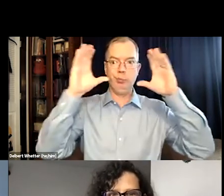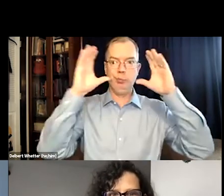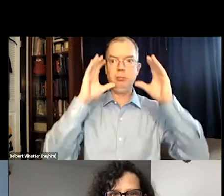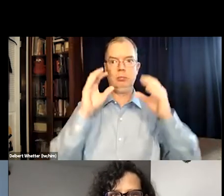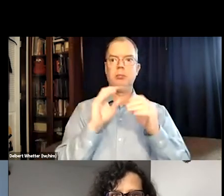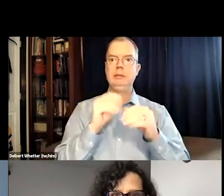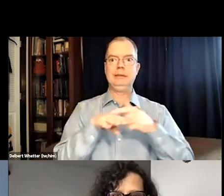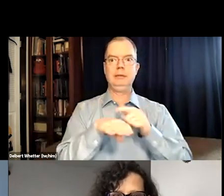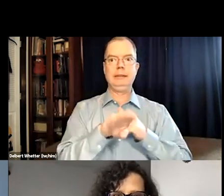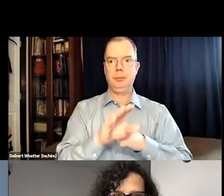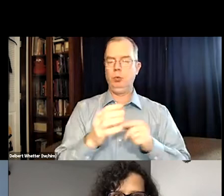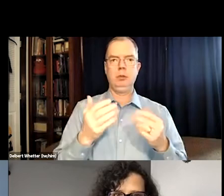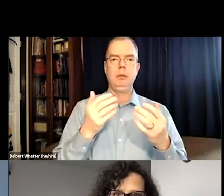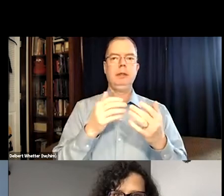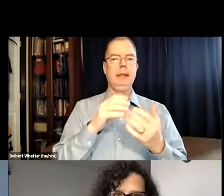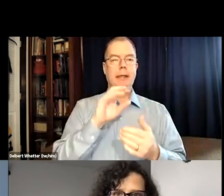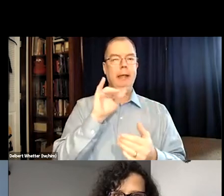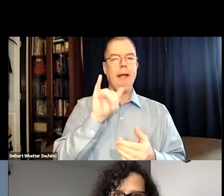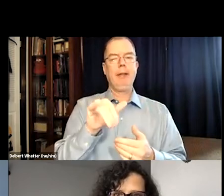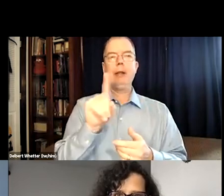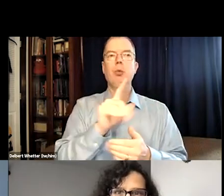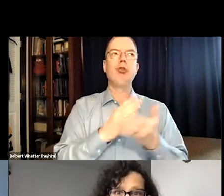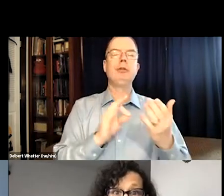entertainment future in VR and XR is accessible.